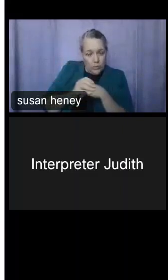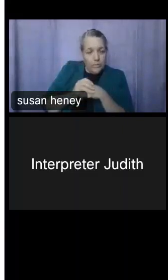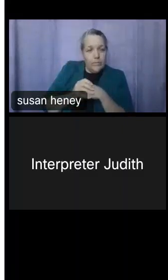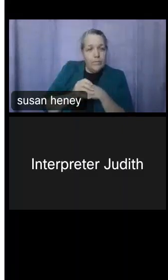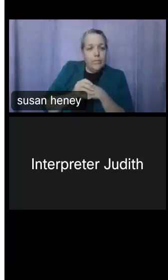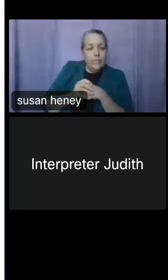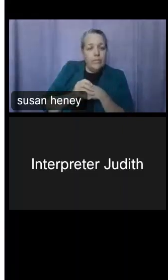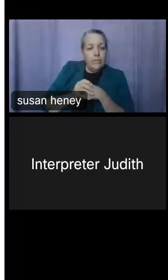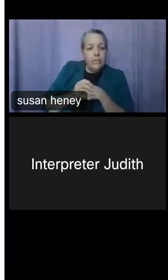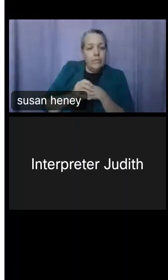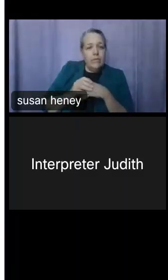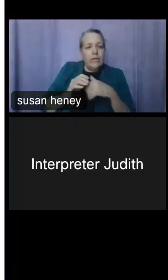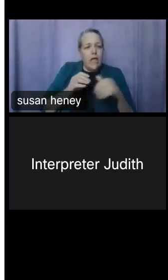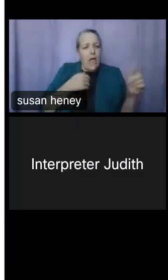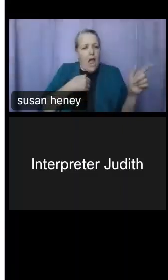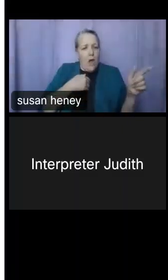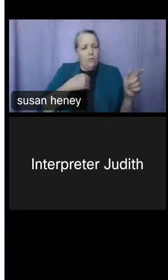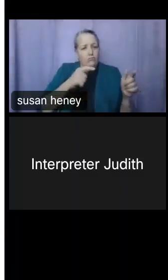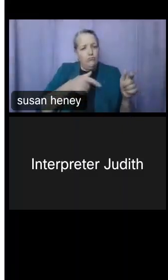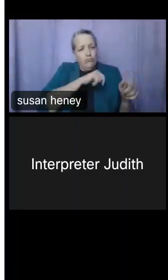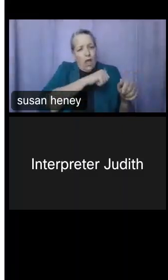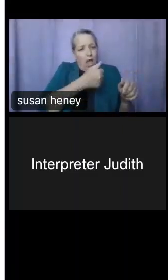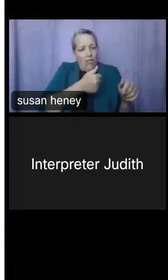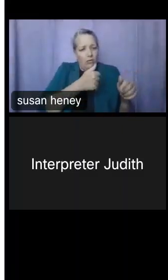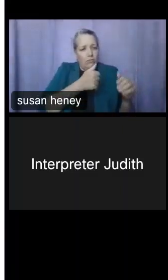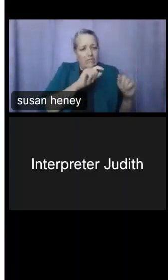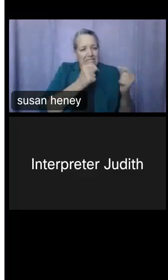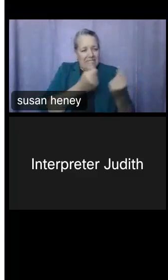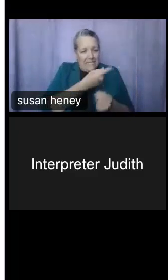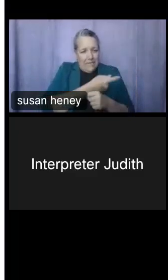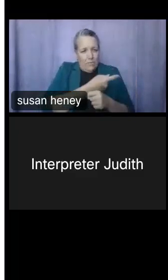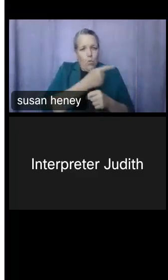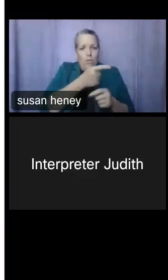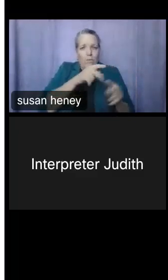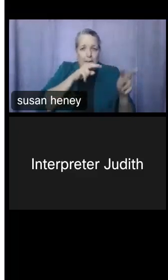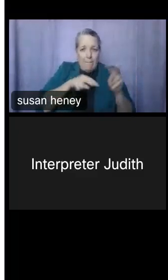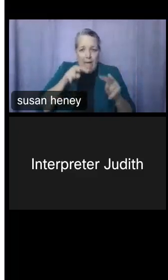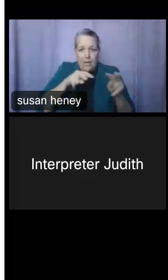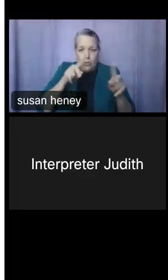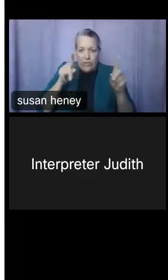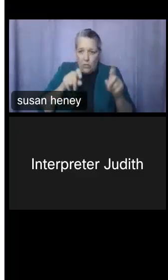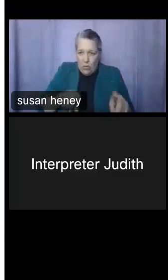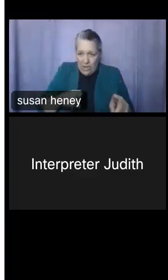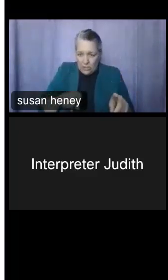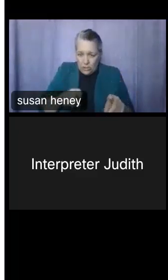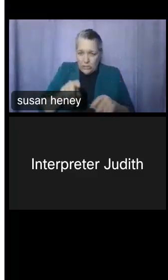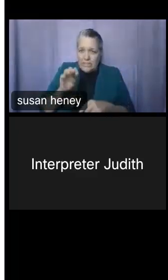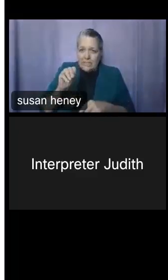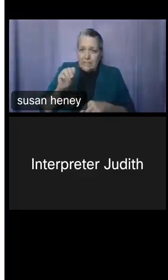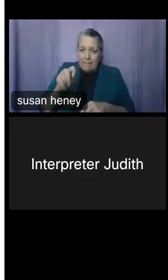will be monitoring the Q&A panel. As time allows, we will answer your question directly